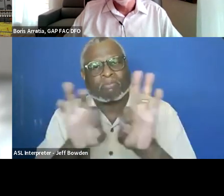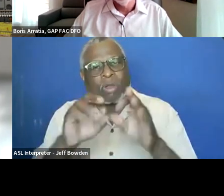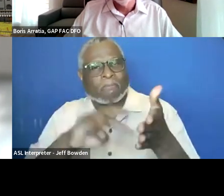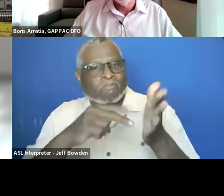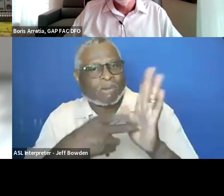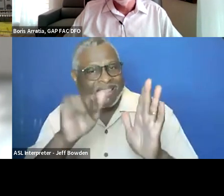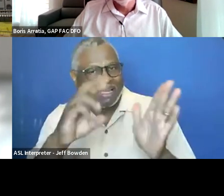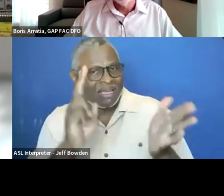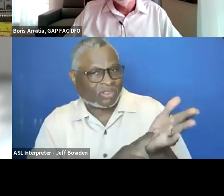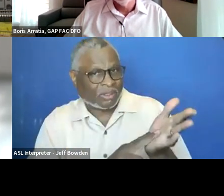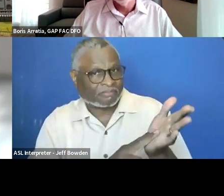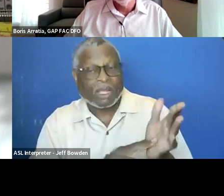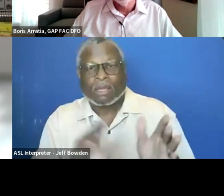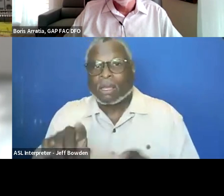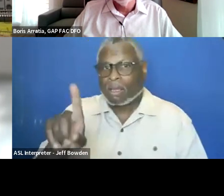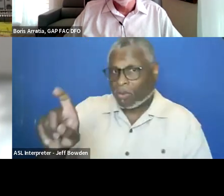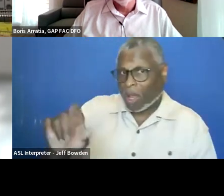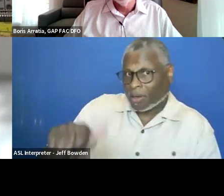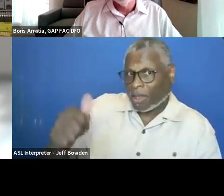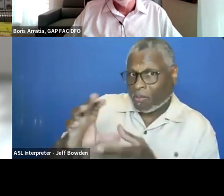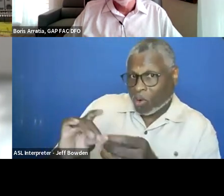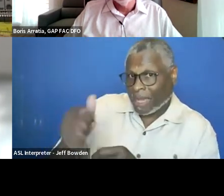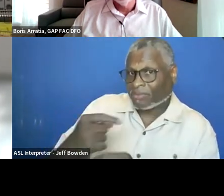I think one of the pain points that I am recalling is related to the fact